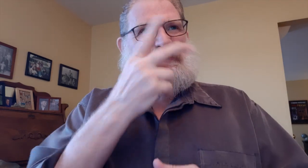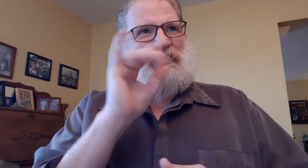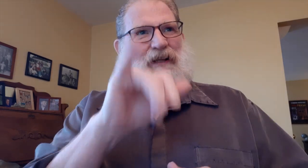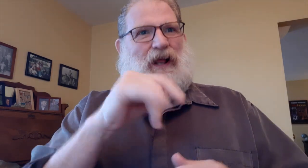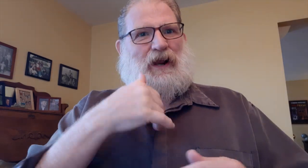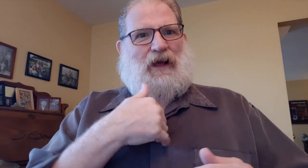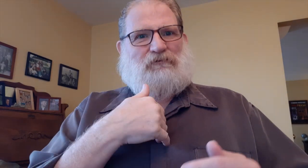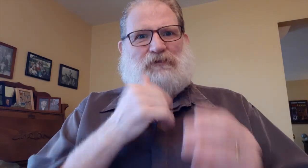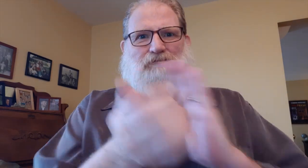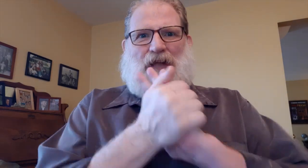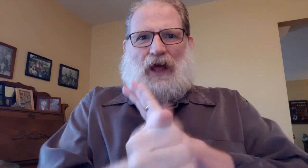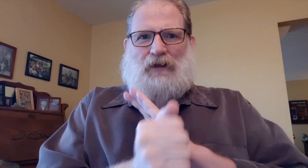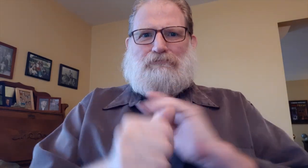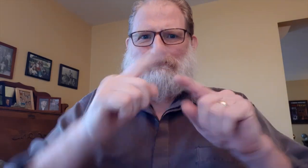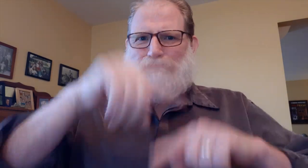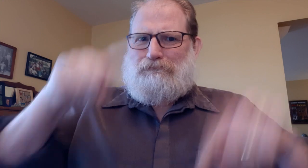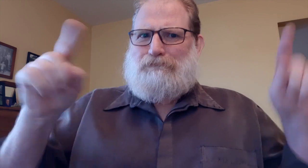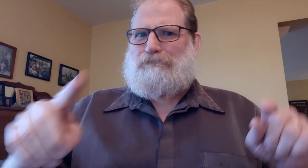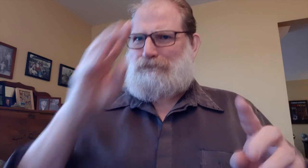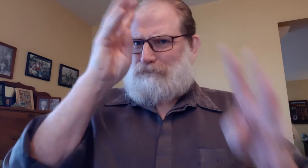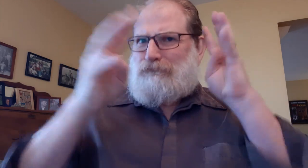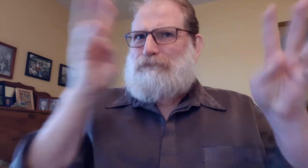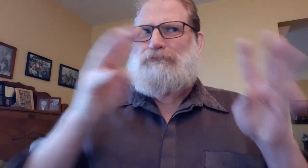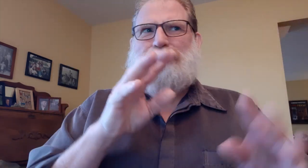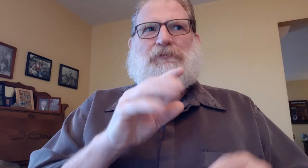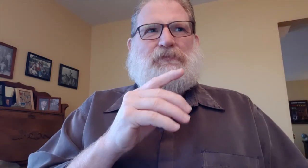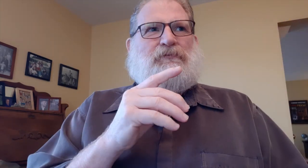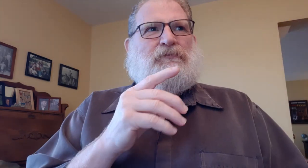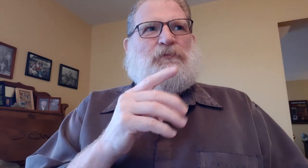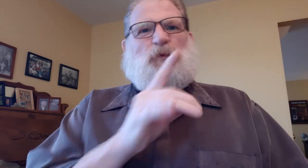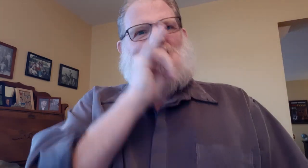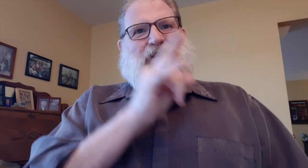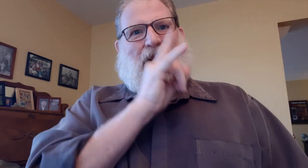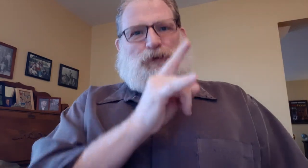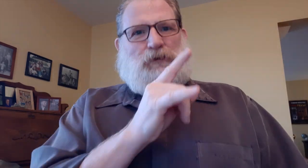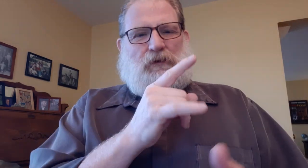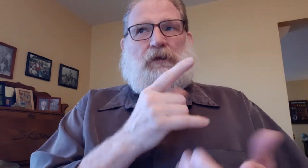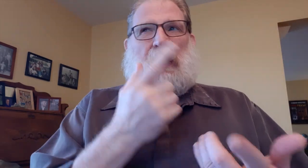It was great to see those people showing their talent, creativity and sophistication of bringing these stories through filmmaking.